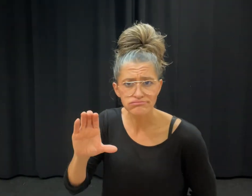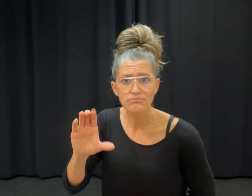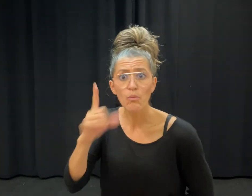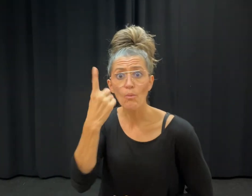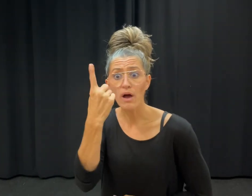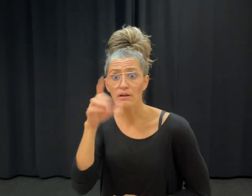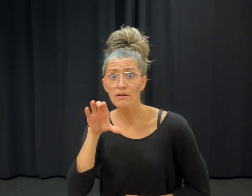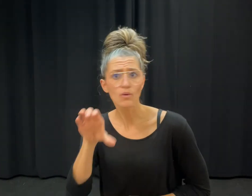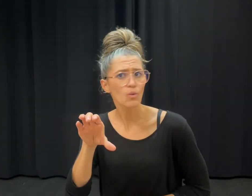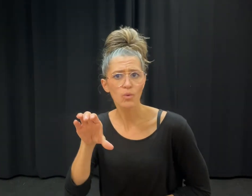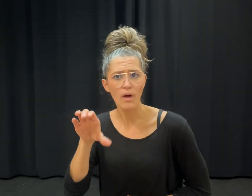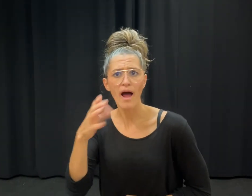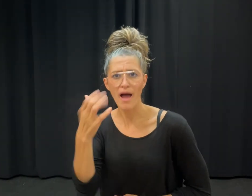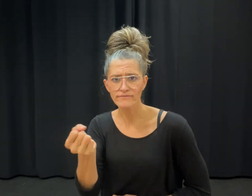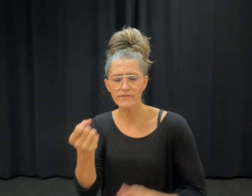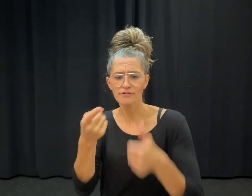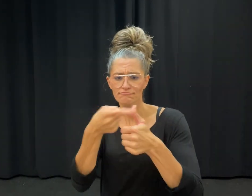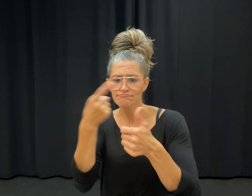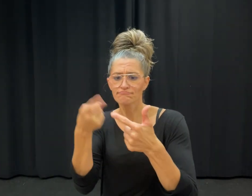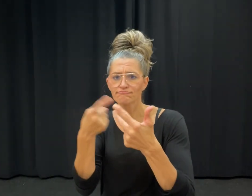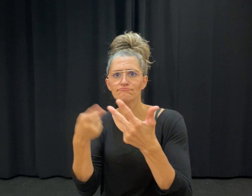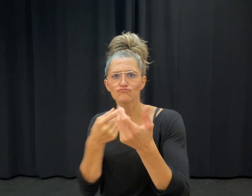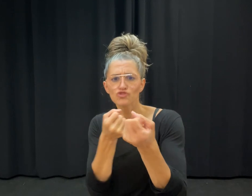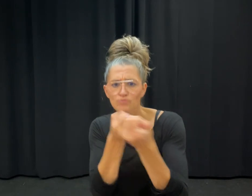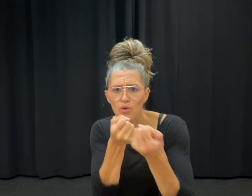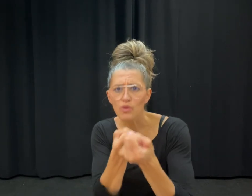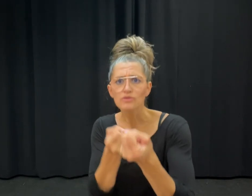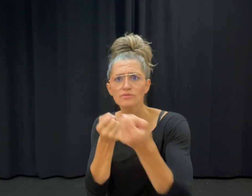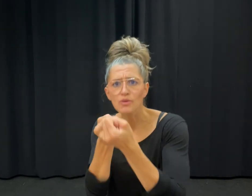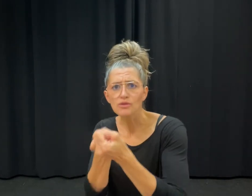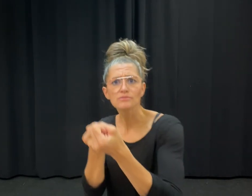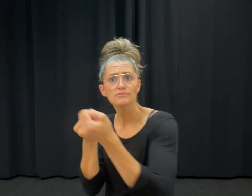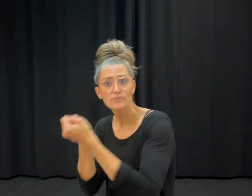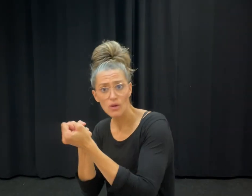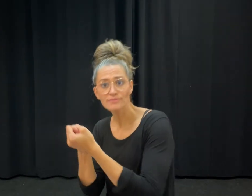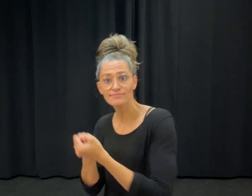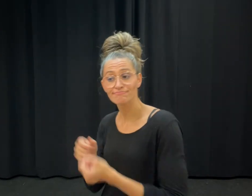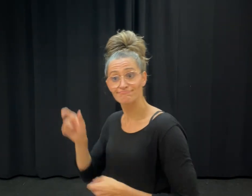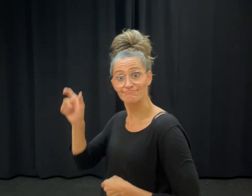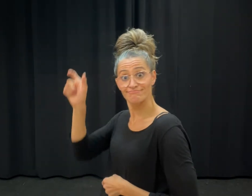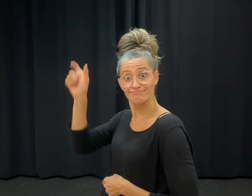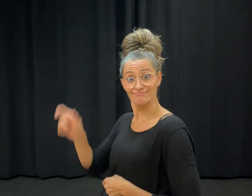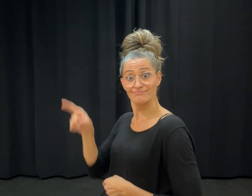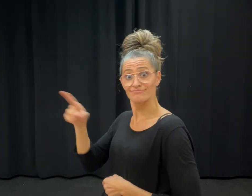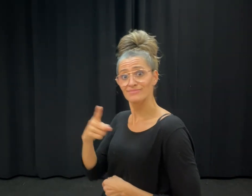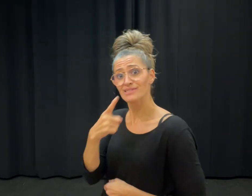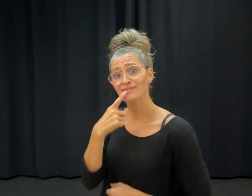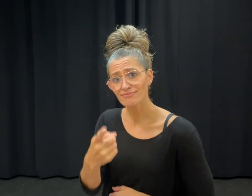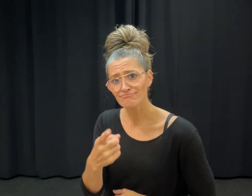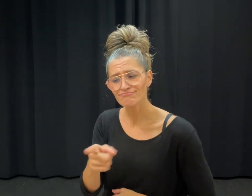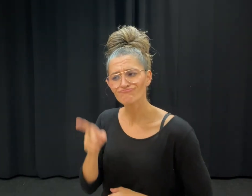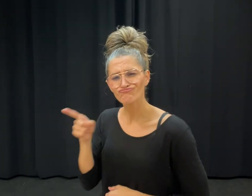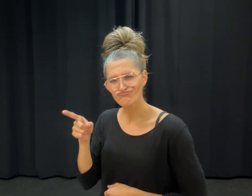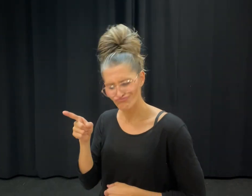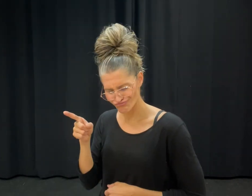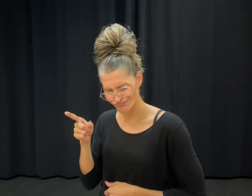in various areas. Emmanuel said they believe that such